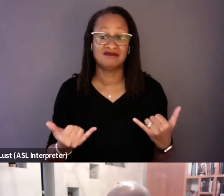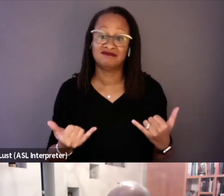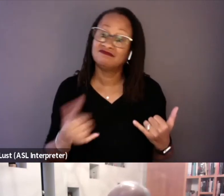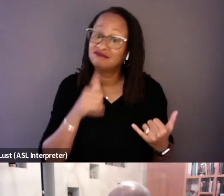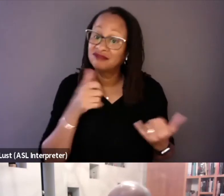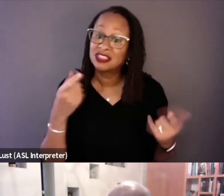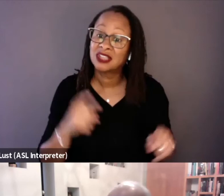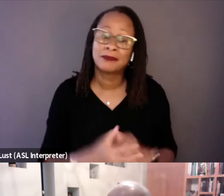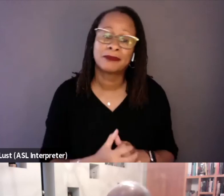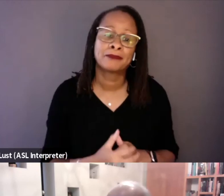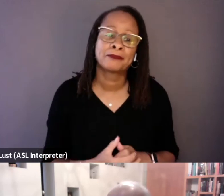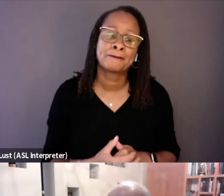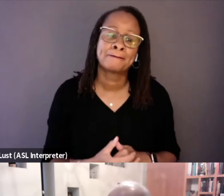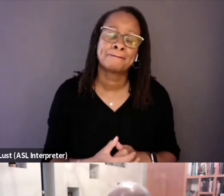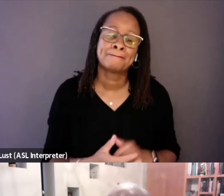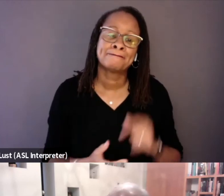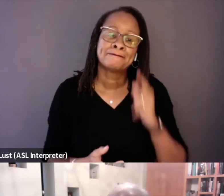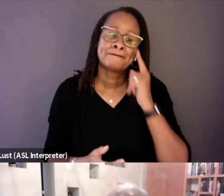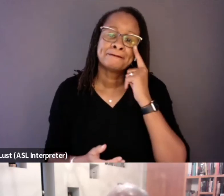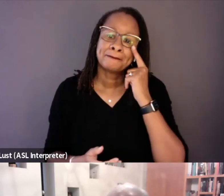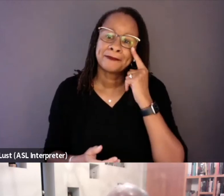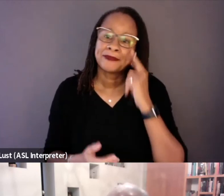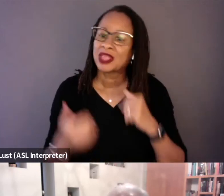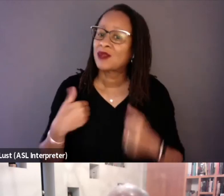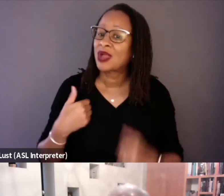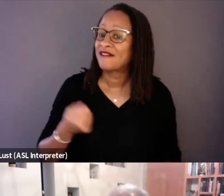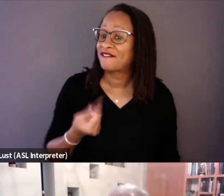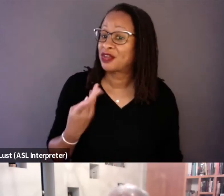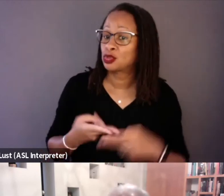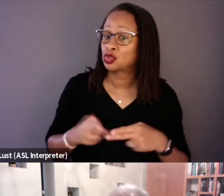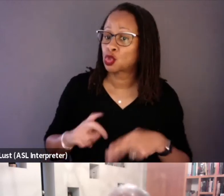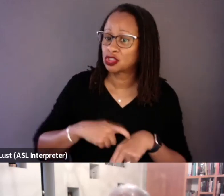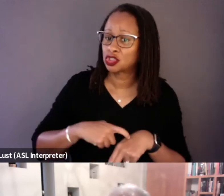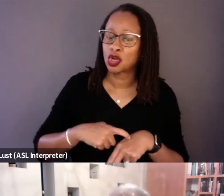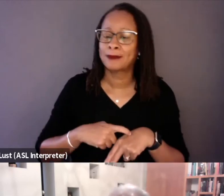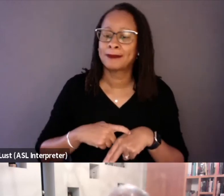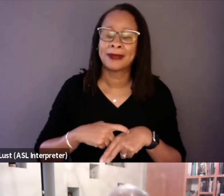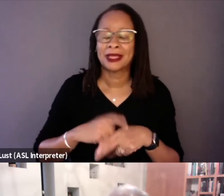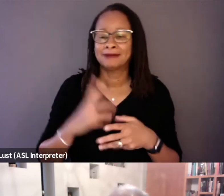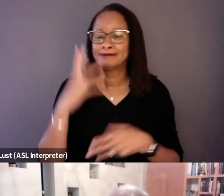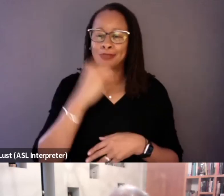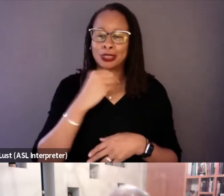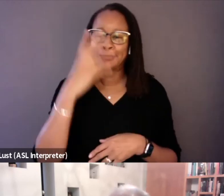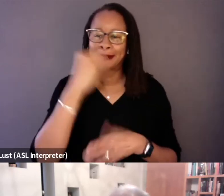Yeah. There were a few short-term cosmetic things that happened in the immediate aftermath,